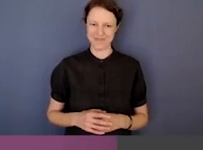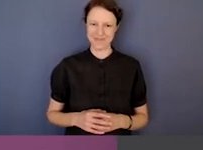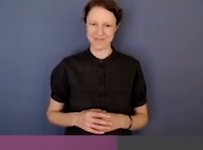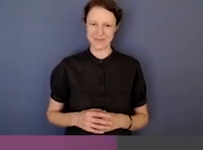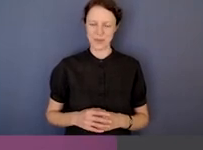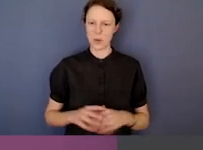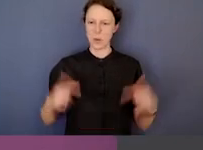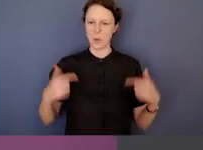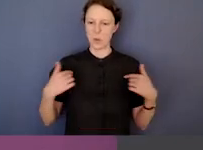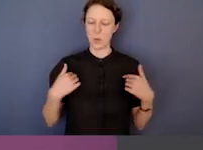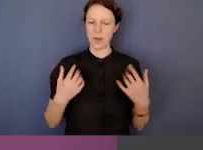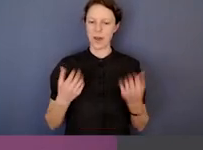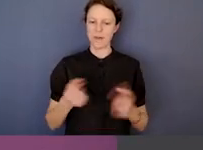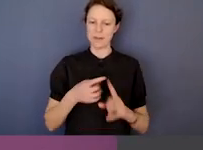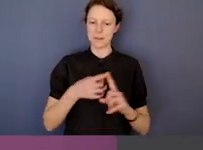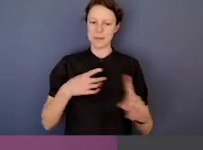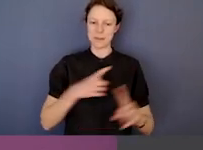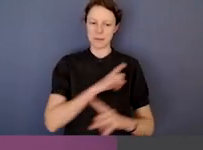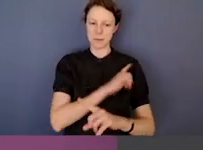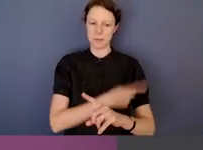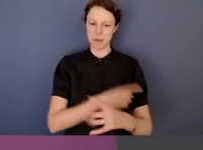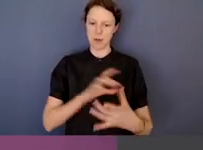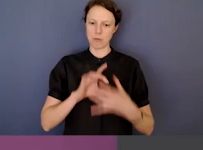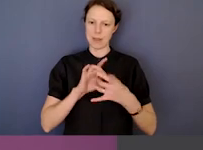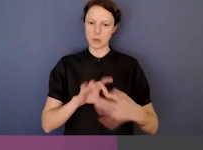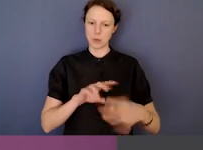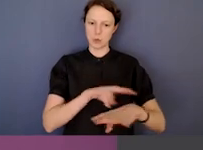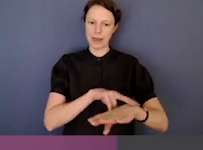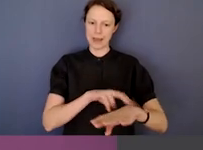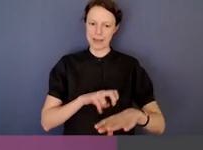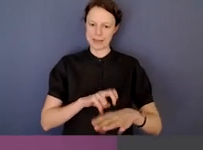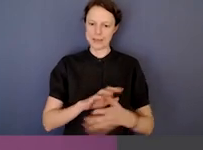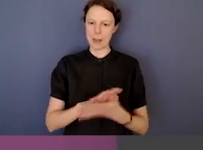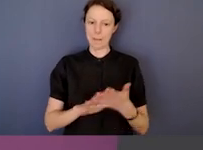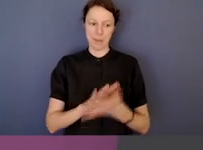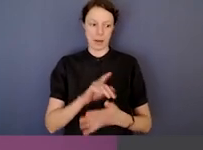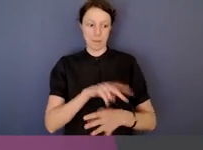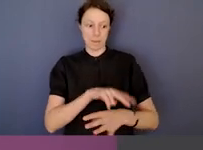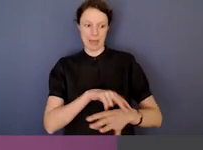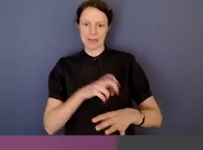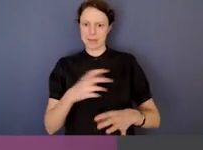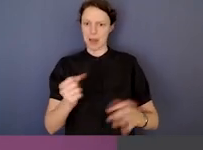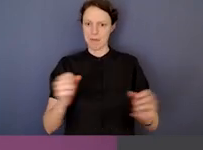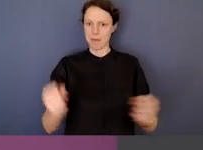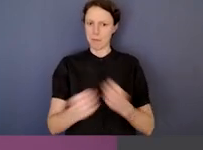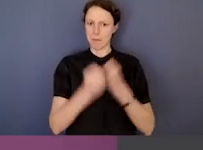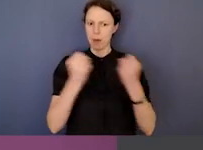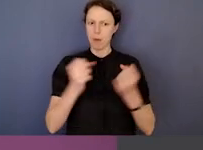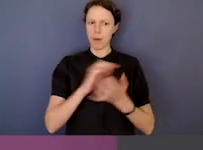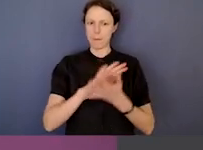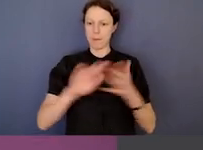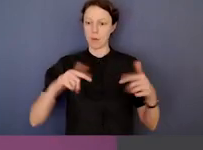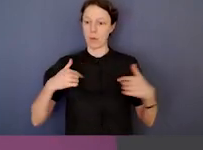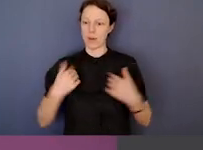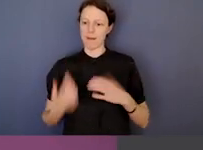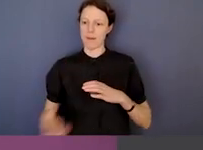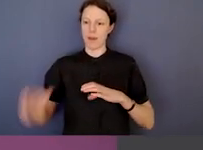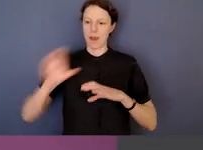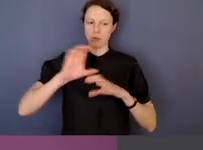and that's really because police have such significant powers that there's an additional level of oversight that's exercised by IBAC.